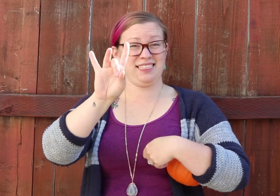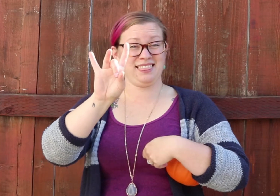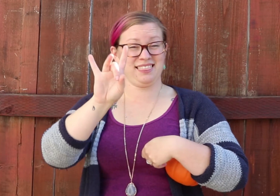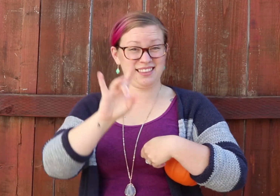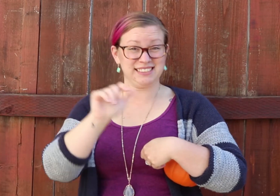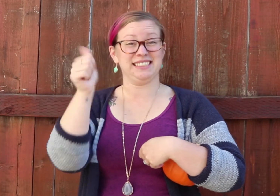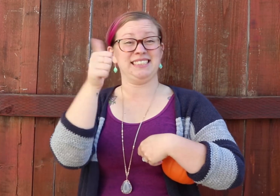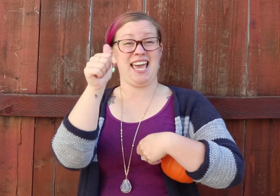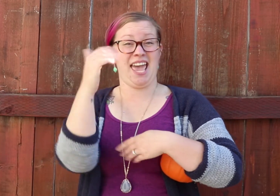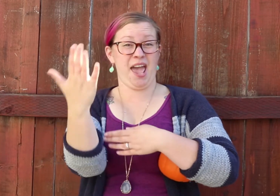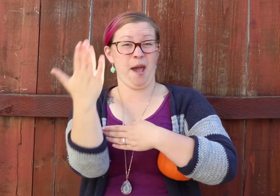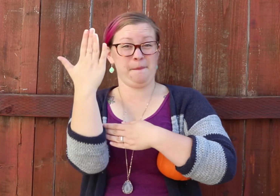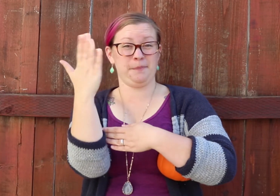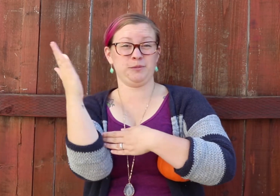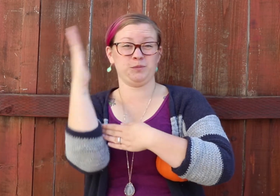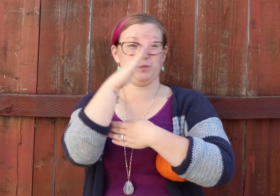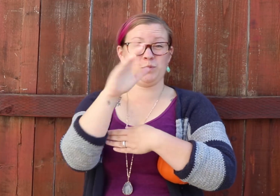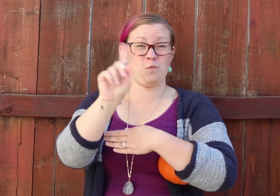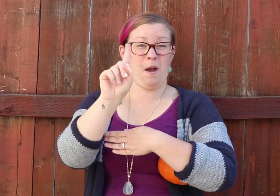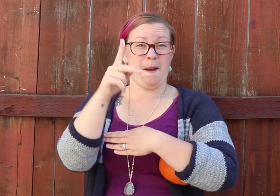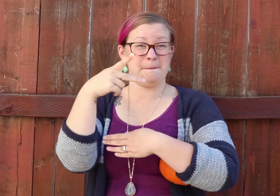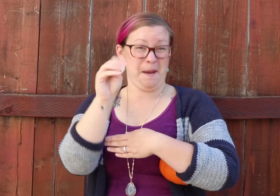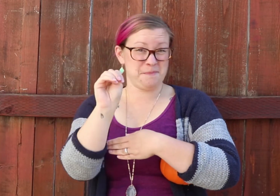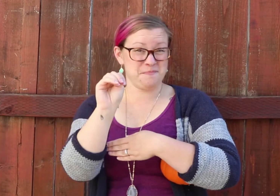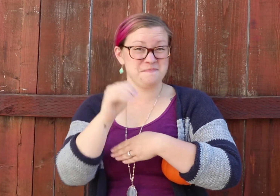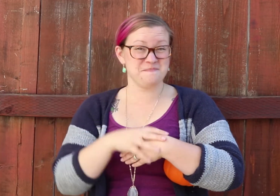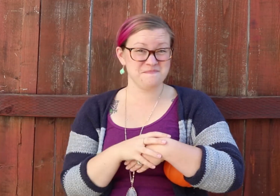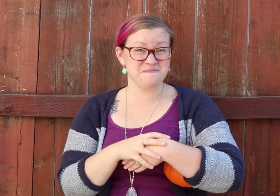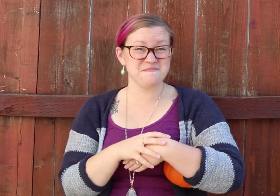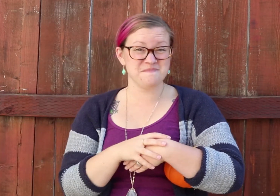October 28, 10 AM to 1 PM.